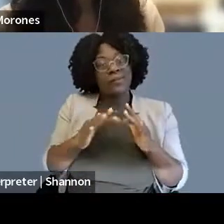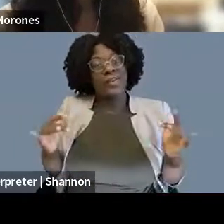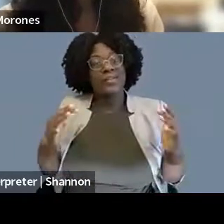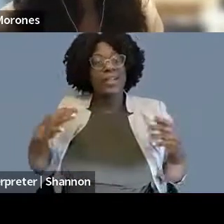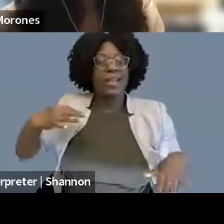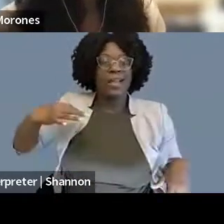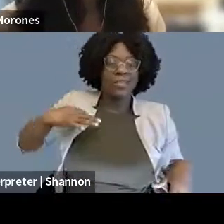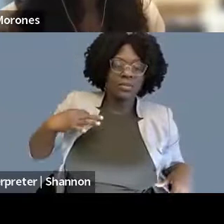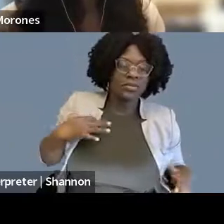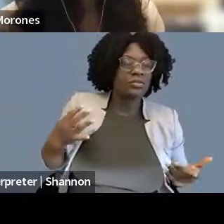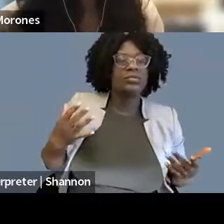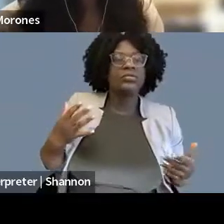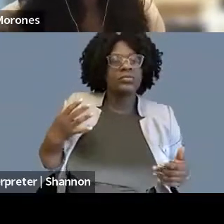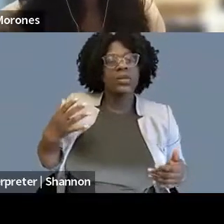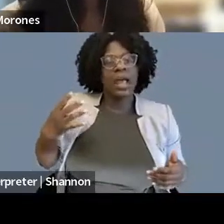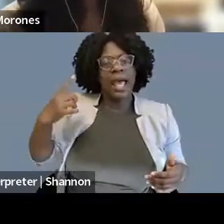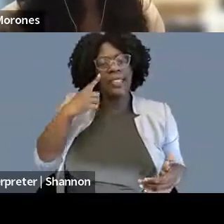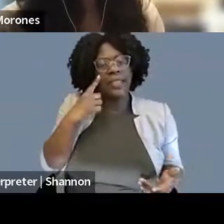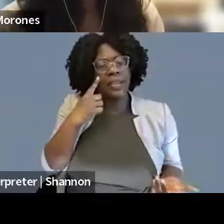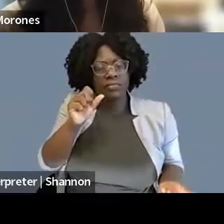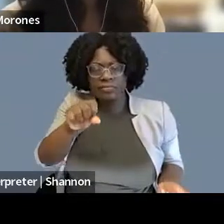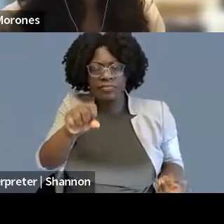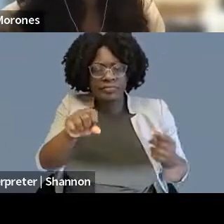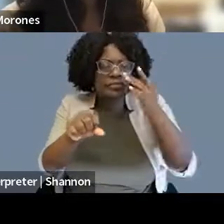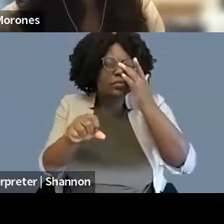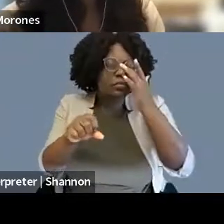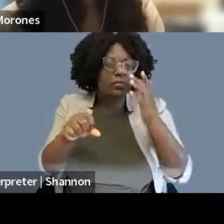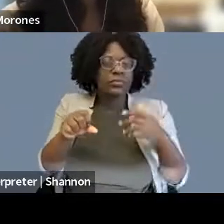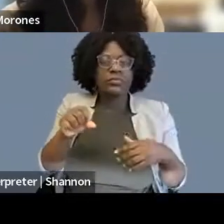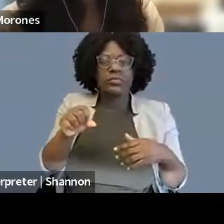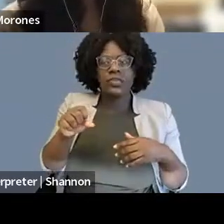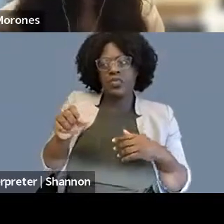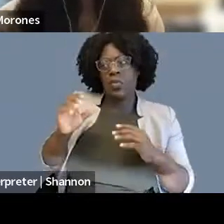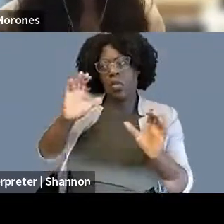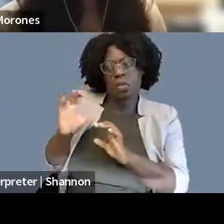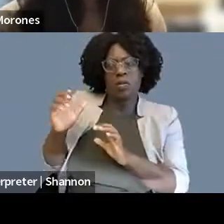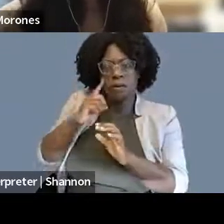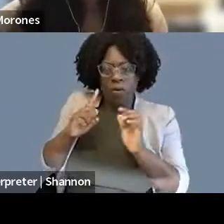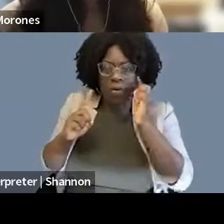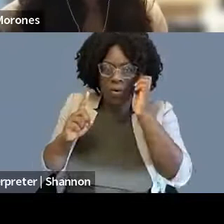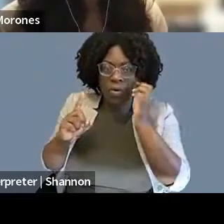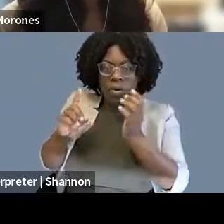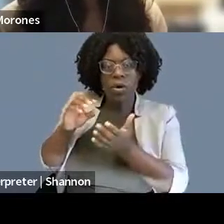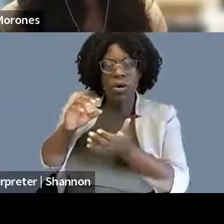good places to reach out to, 'cause you'll find like-minded people and people encouraging you and willing to provide a helping hand.